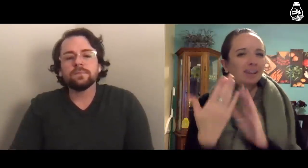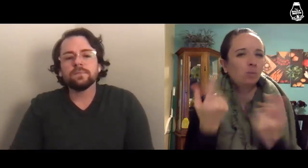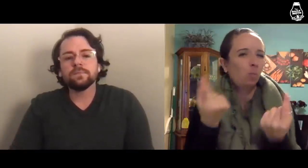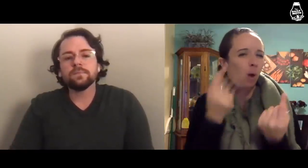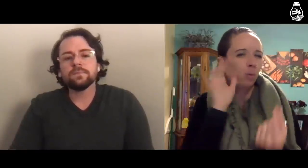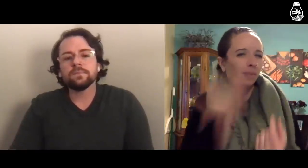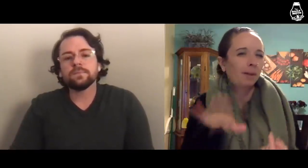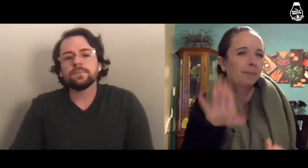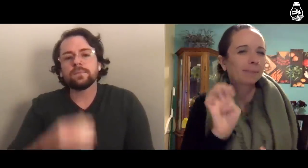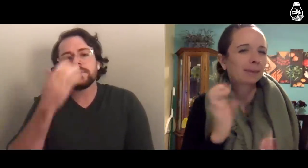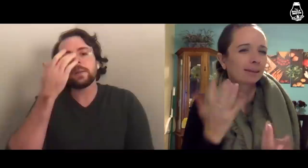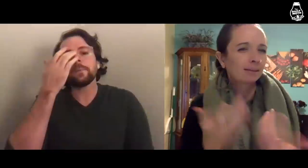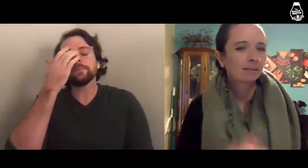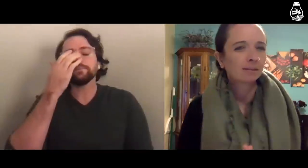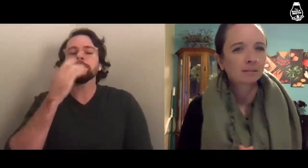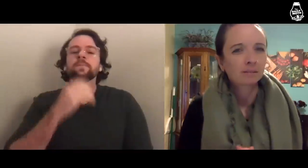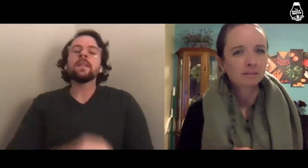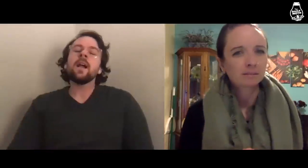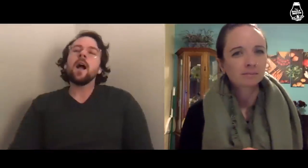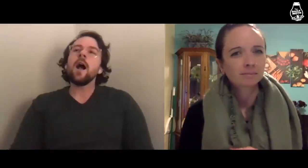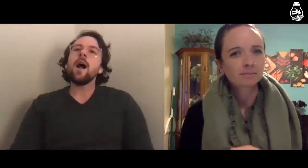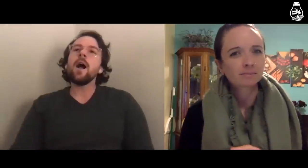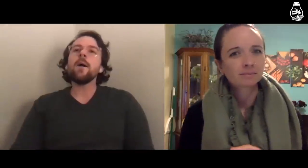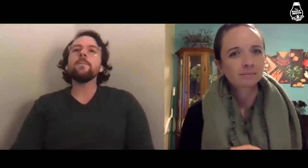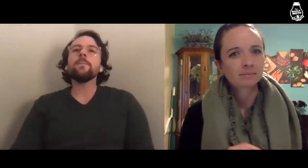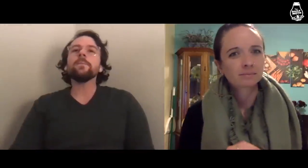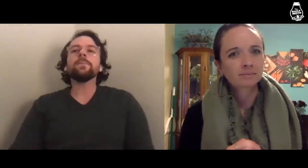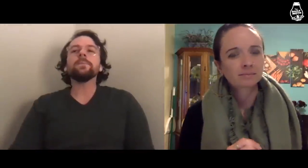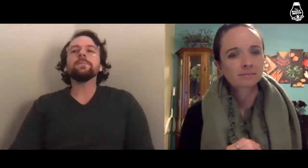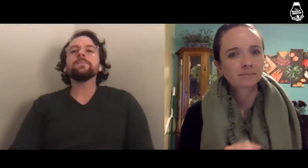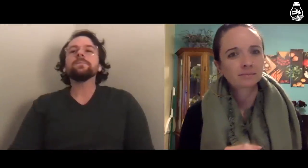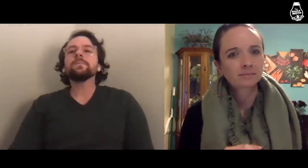What would that be?